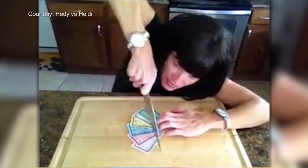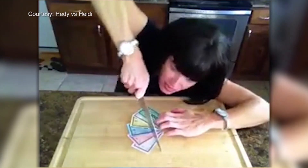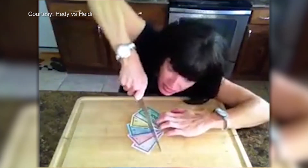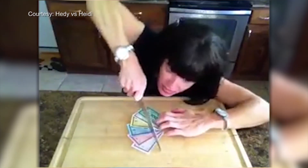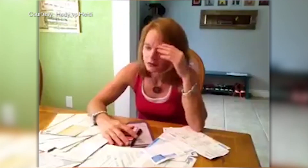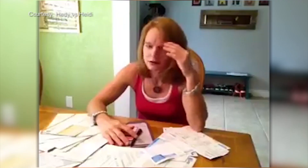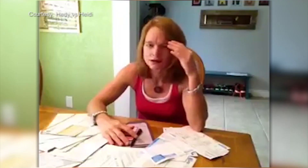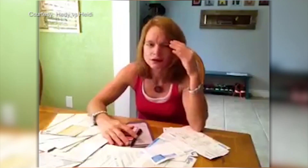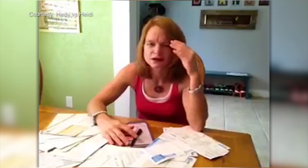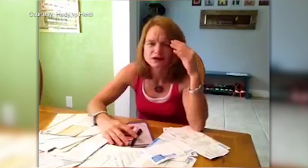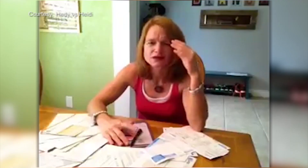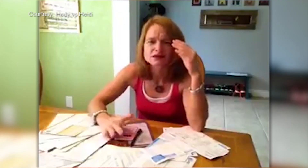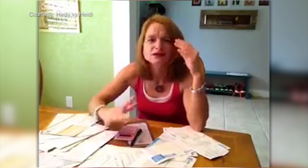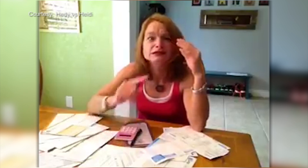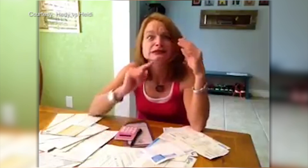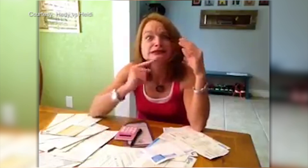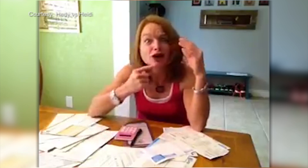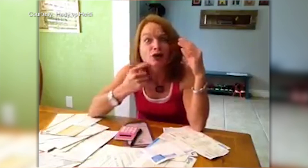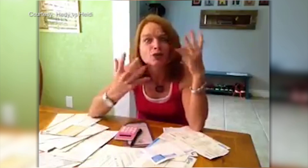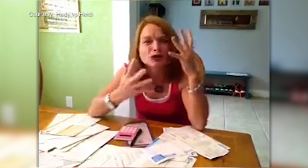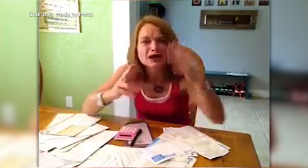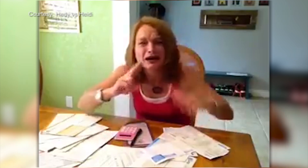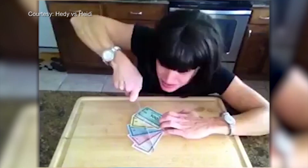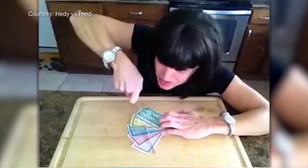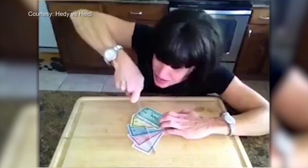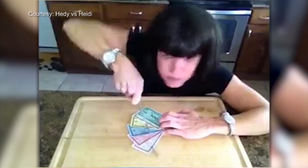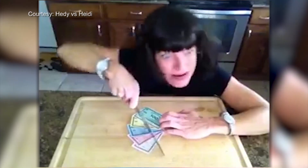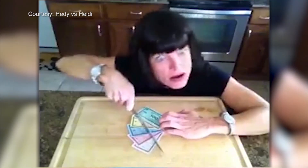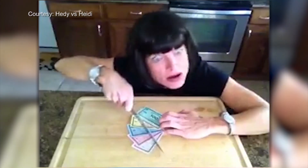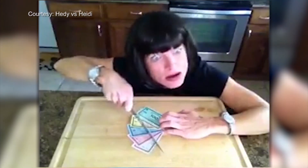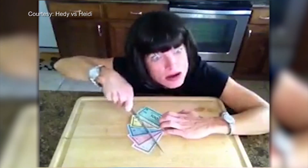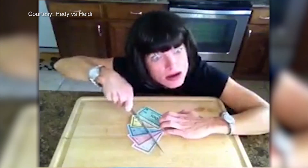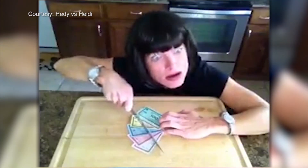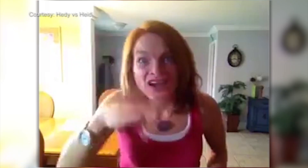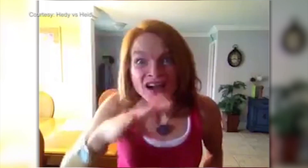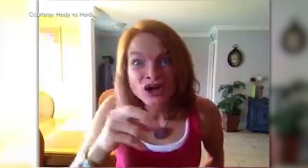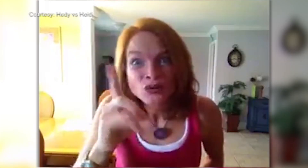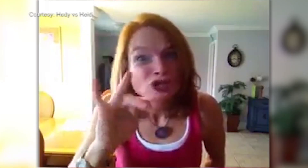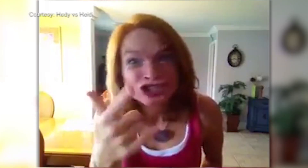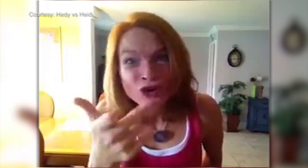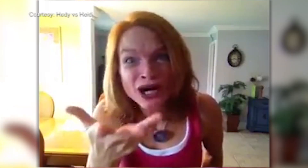Seriously Hedy?! What??? What are you doing?!